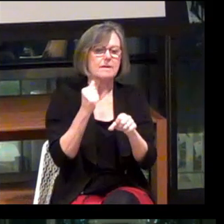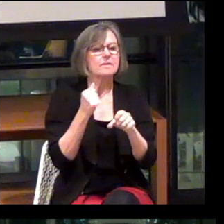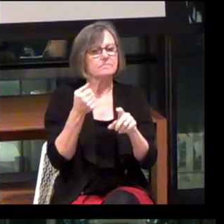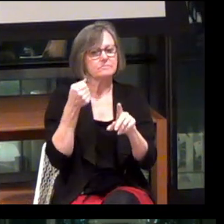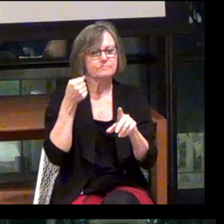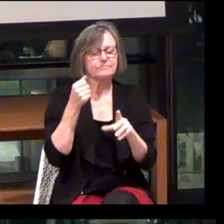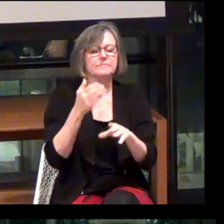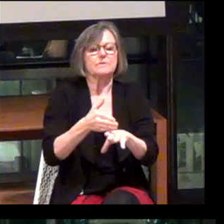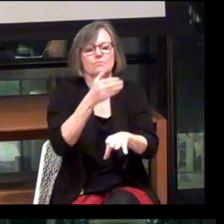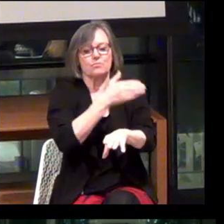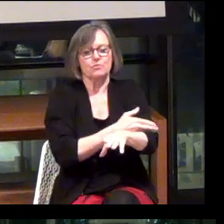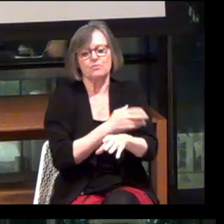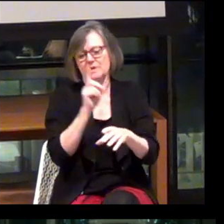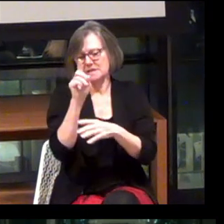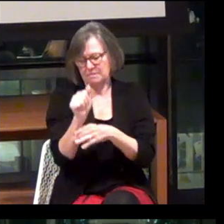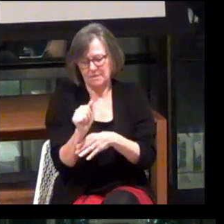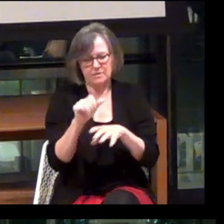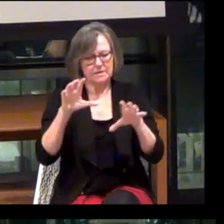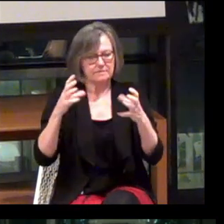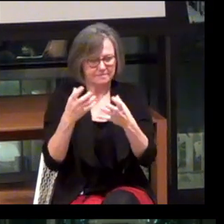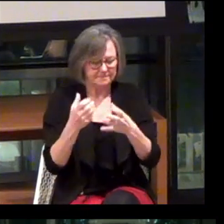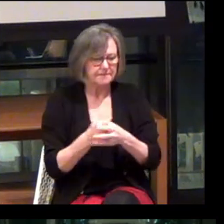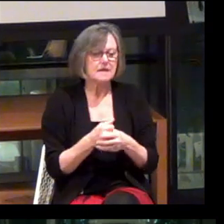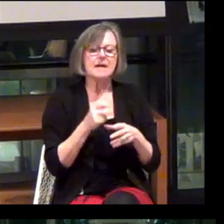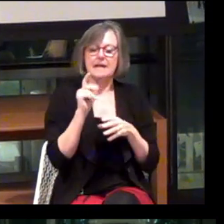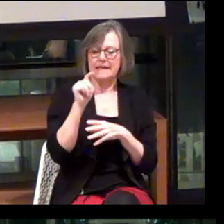in a disability space. So my name is Keith Kirkland.